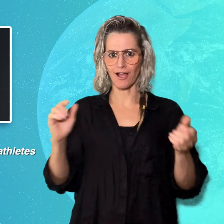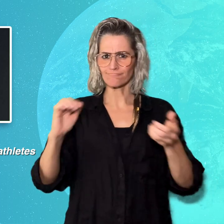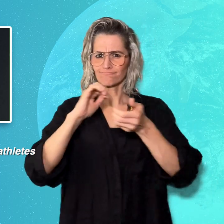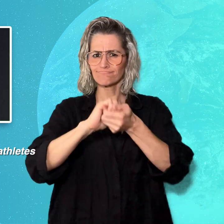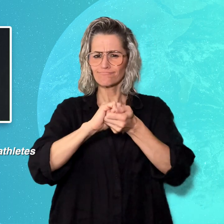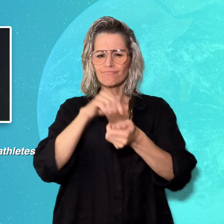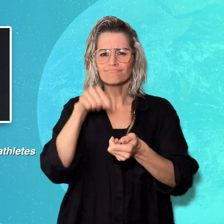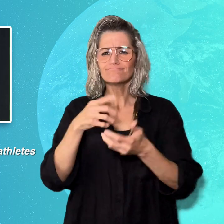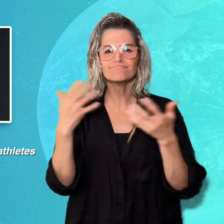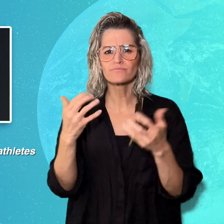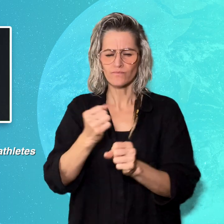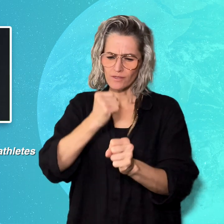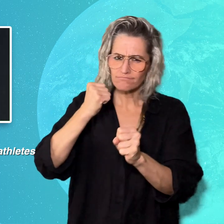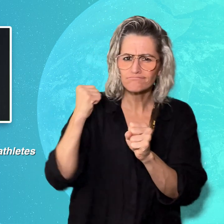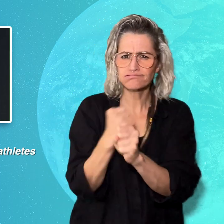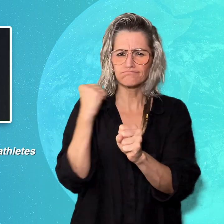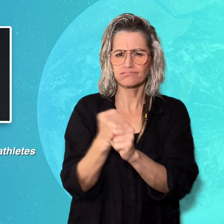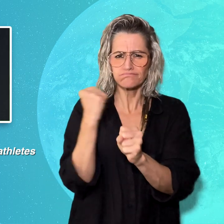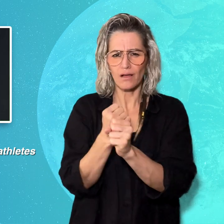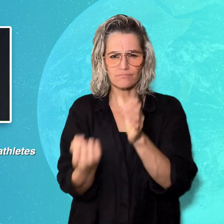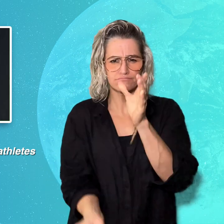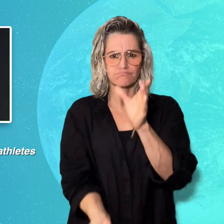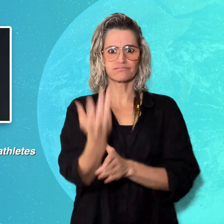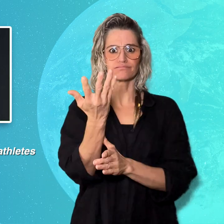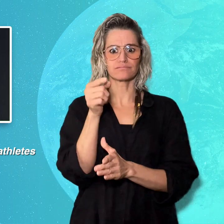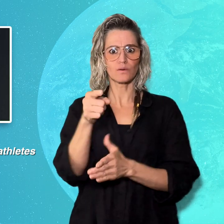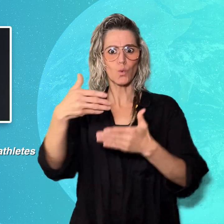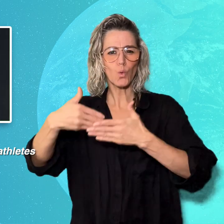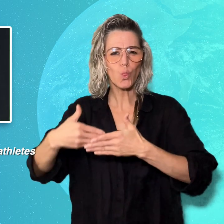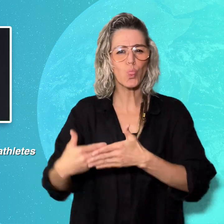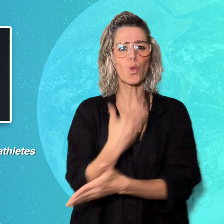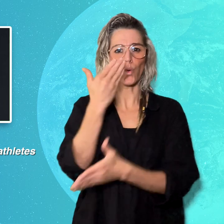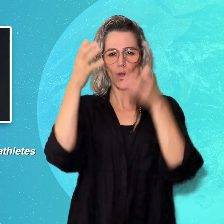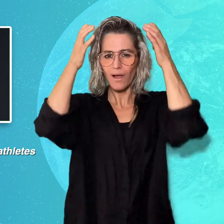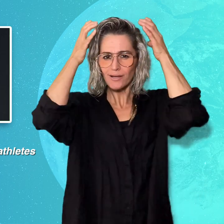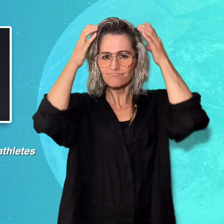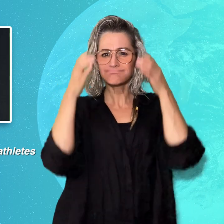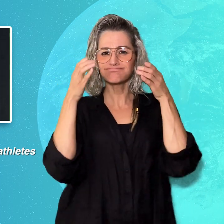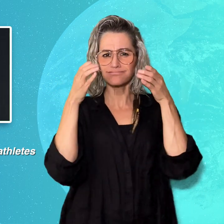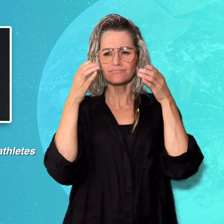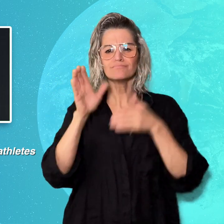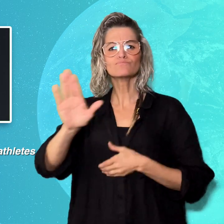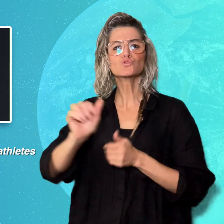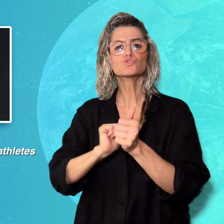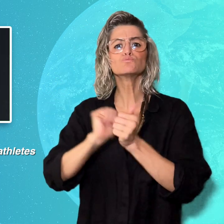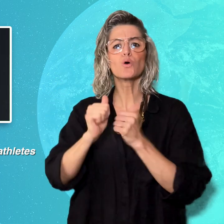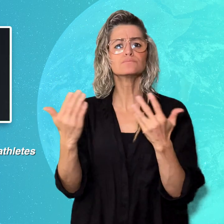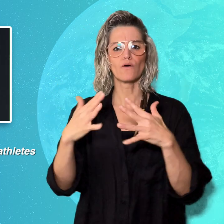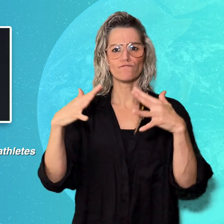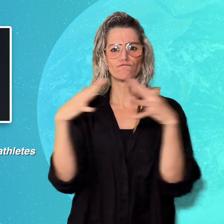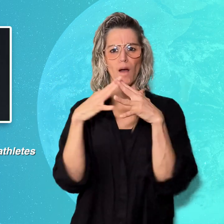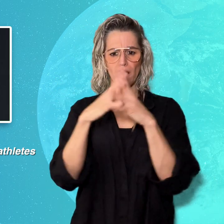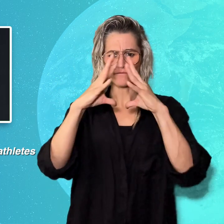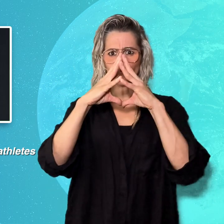in Washington, DC, resulted in the development of a new football